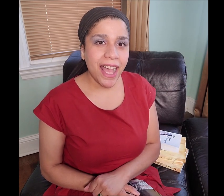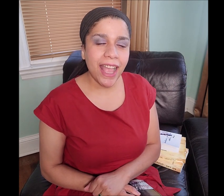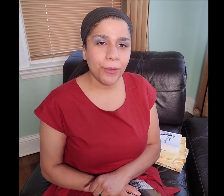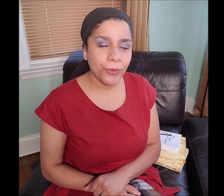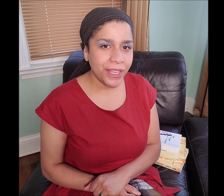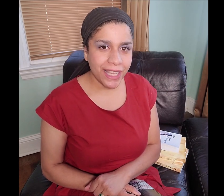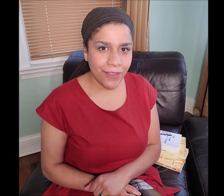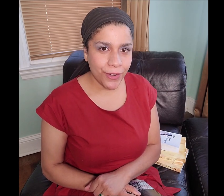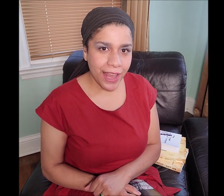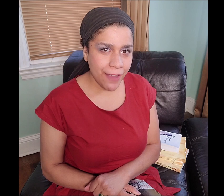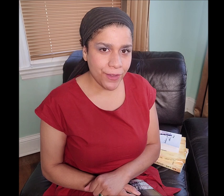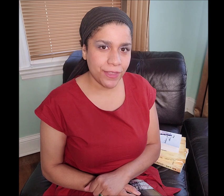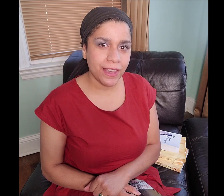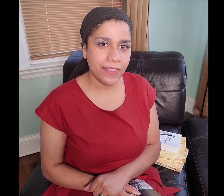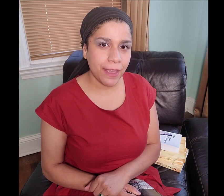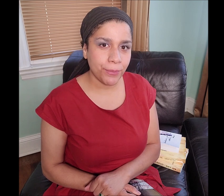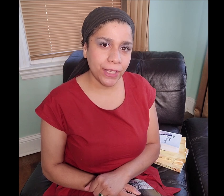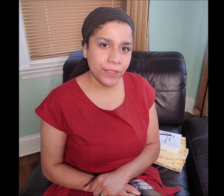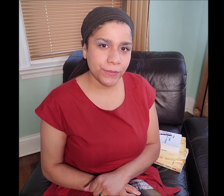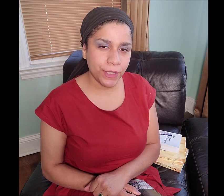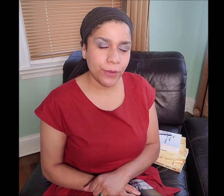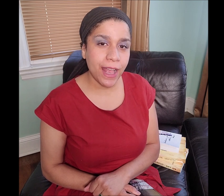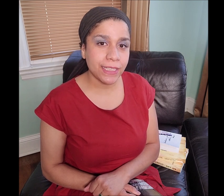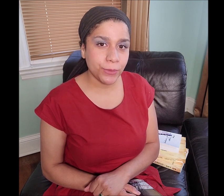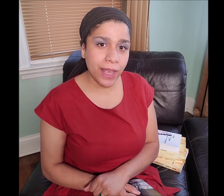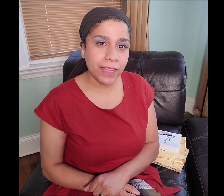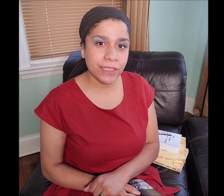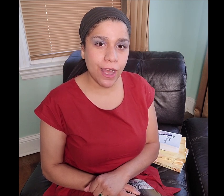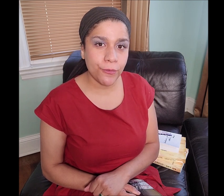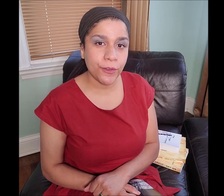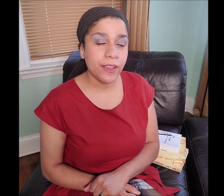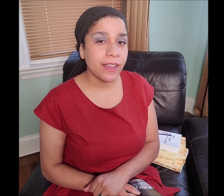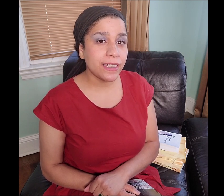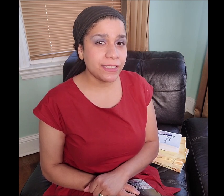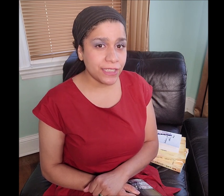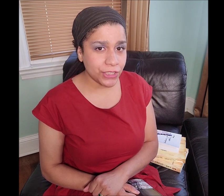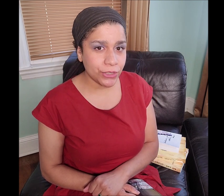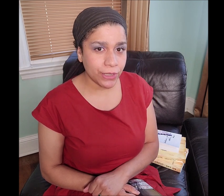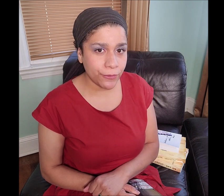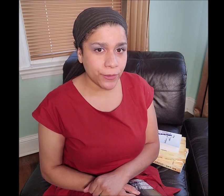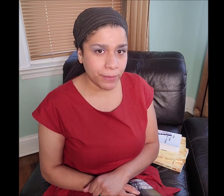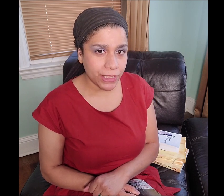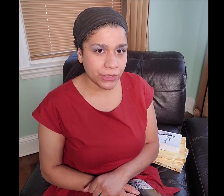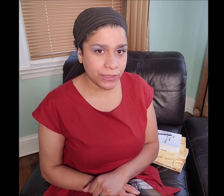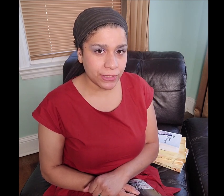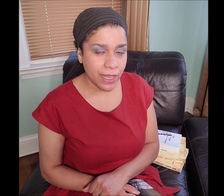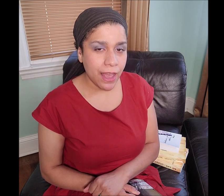I will recover everything in that previous video, as well as offer additional information.